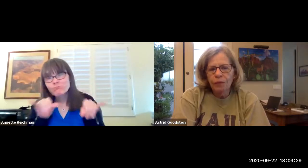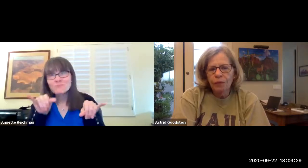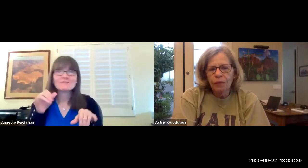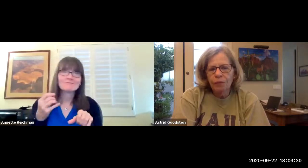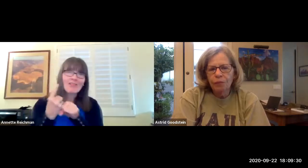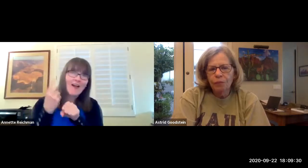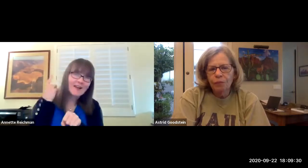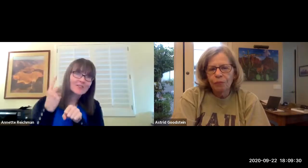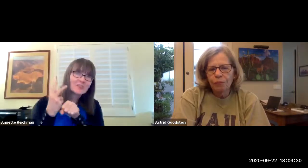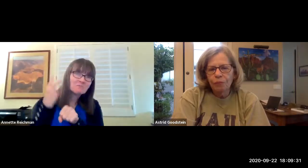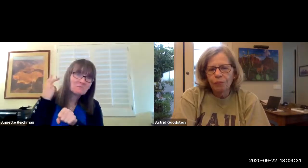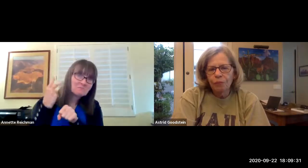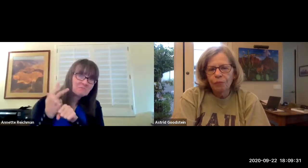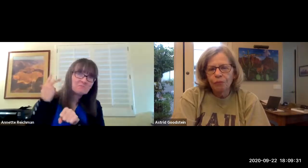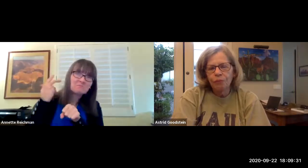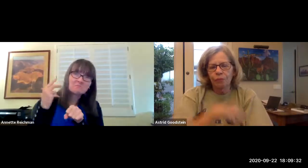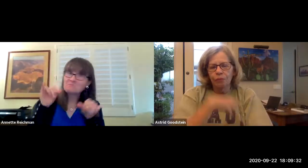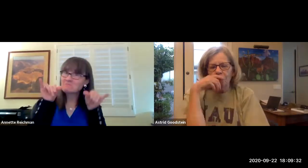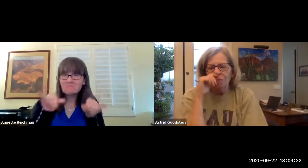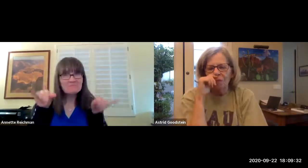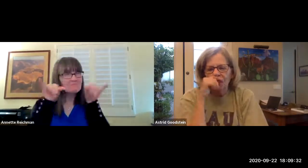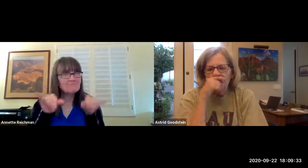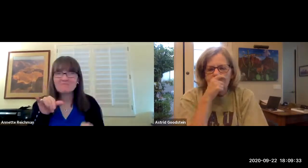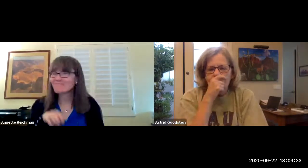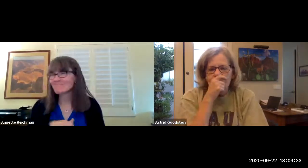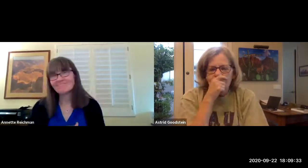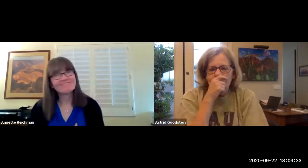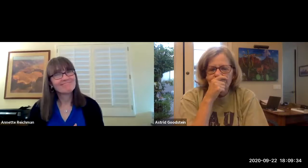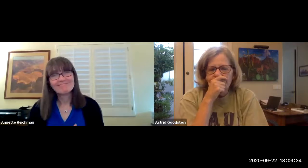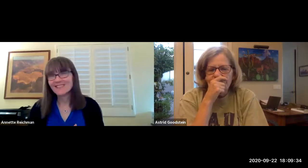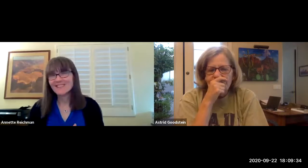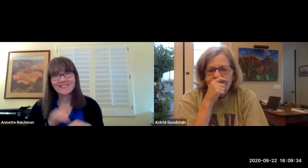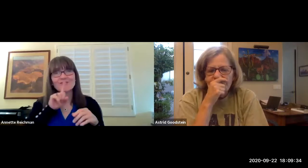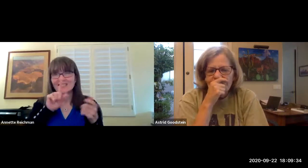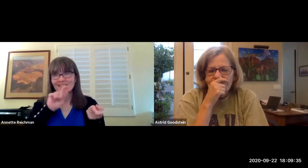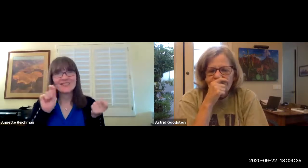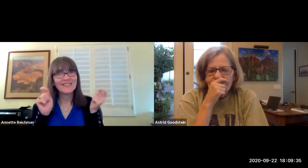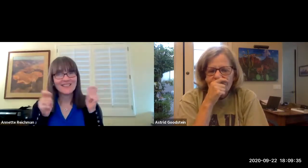we're not just doing the same thing that we have been doing in years past